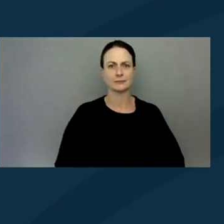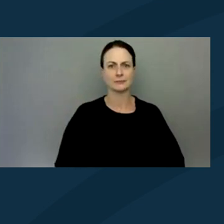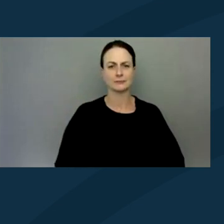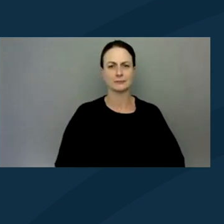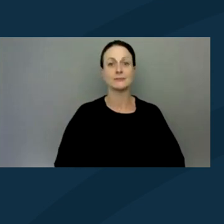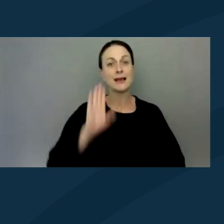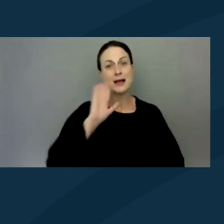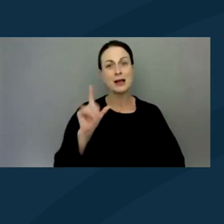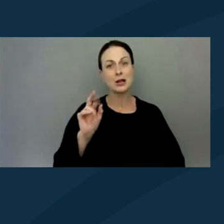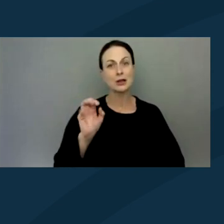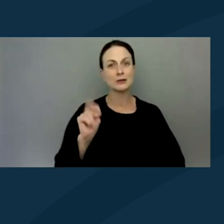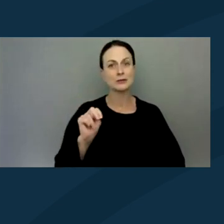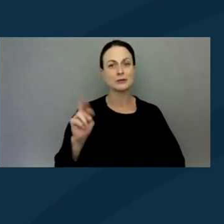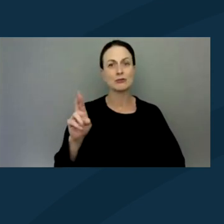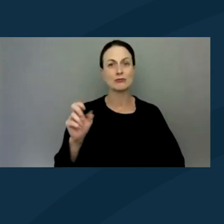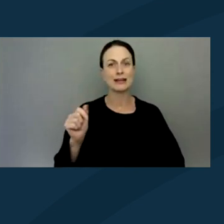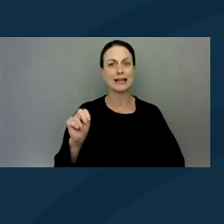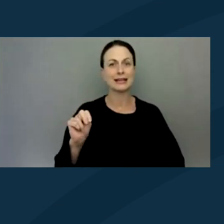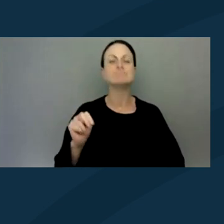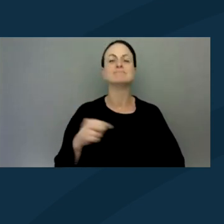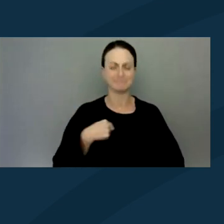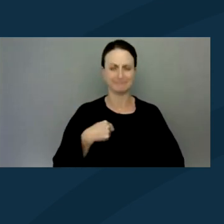Hi, I am Lauren Regan. I also use she/her pronouns.